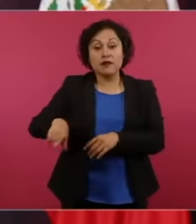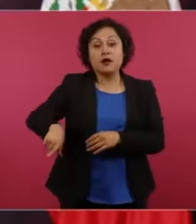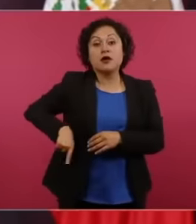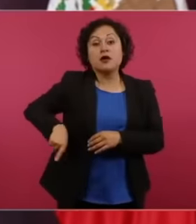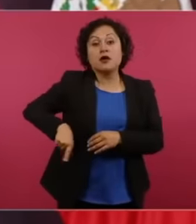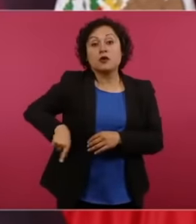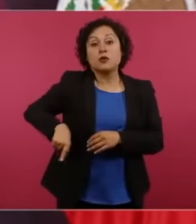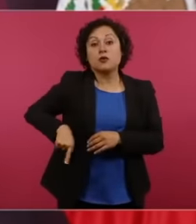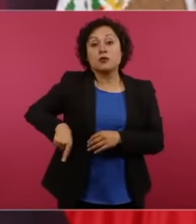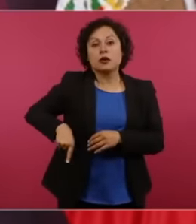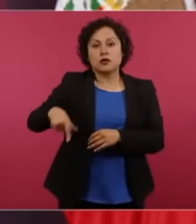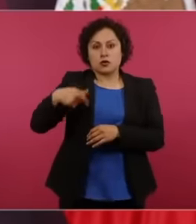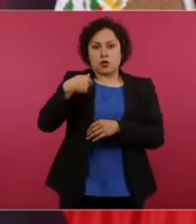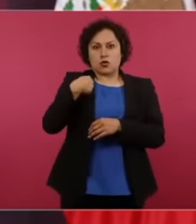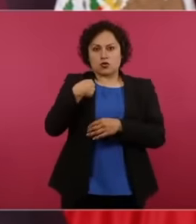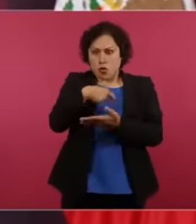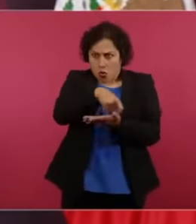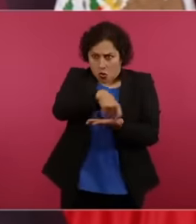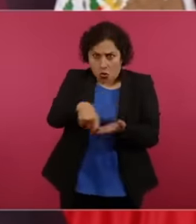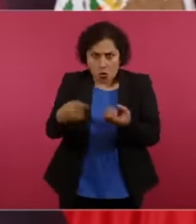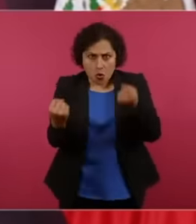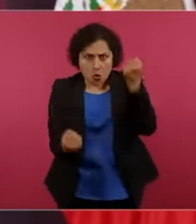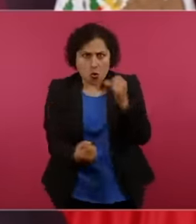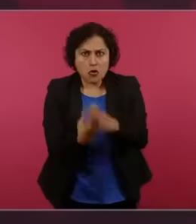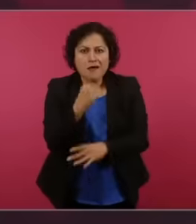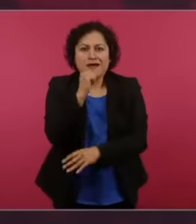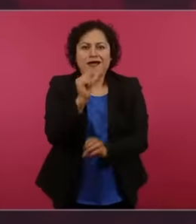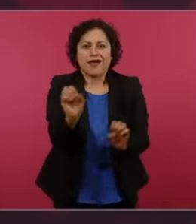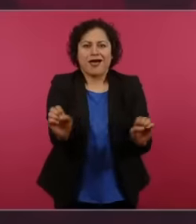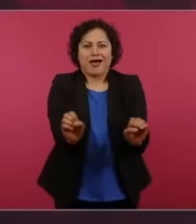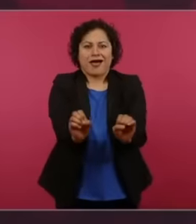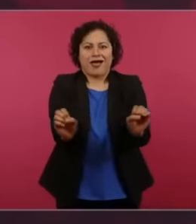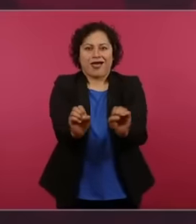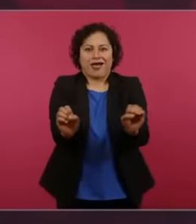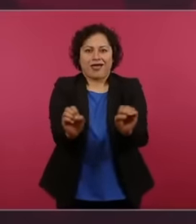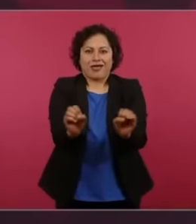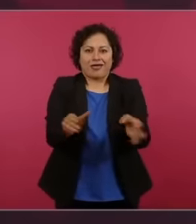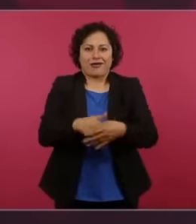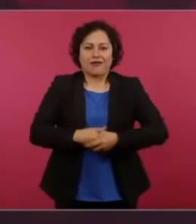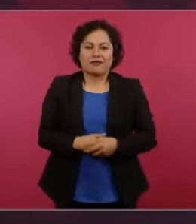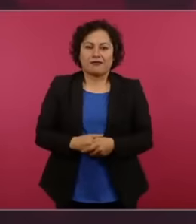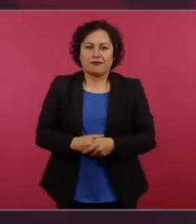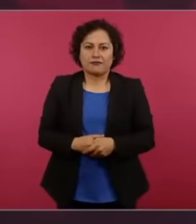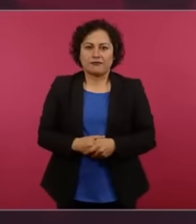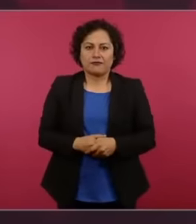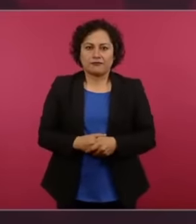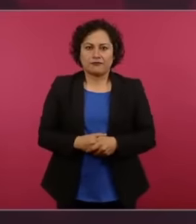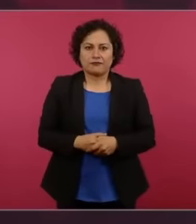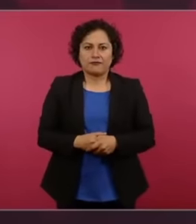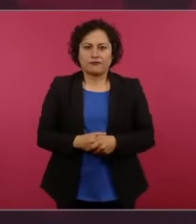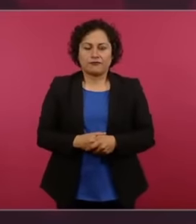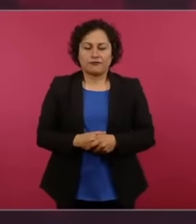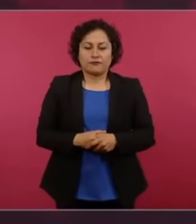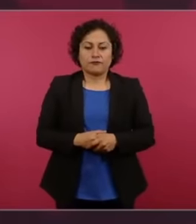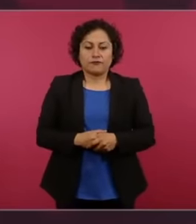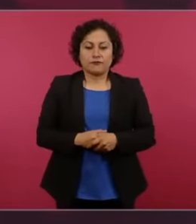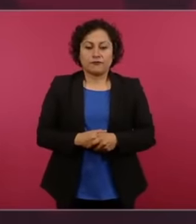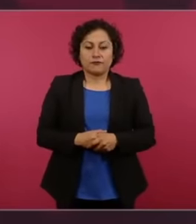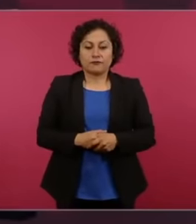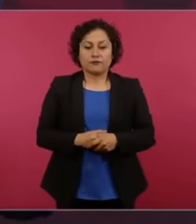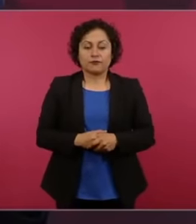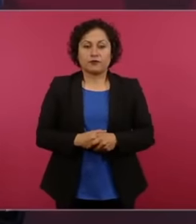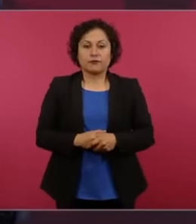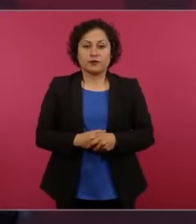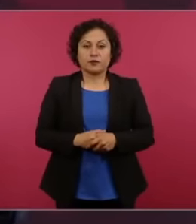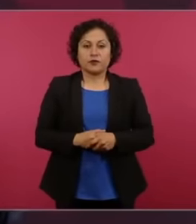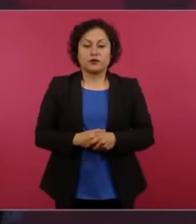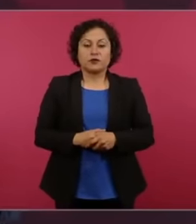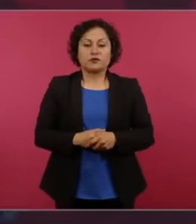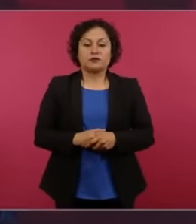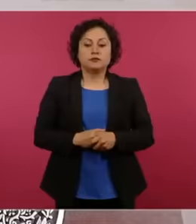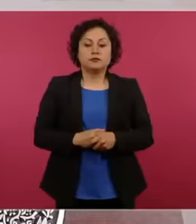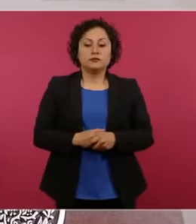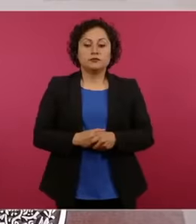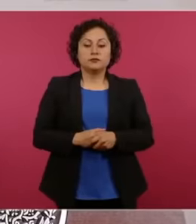I never left. abroad